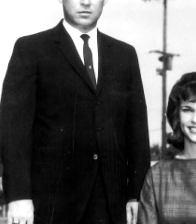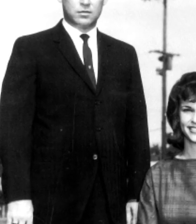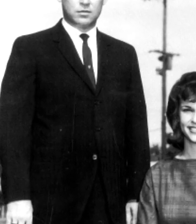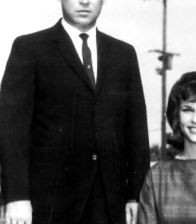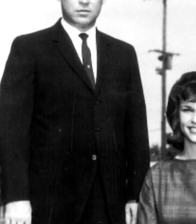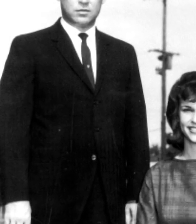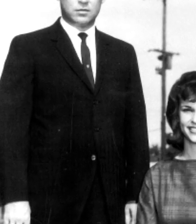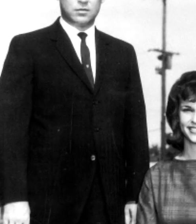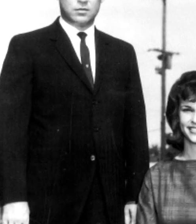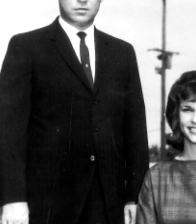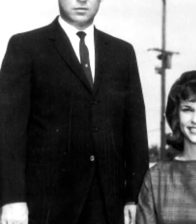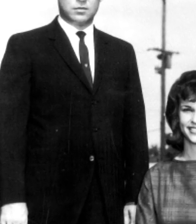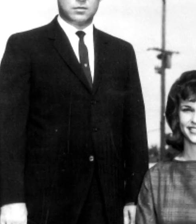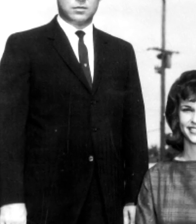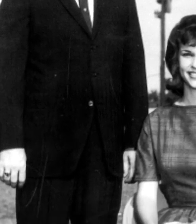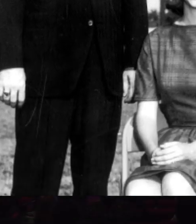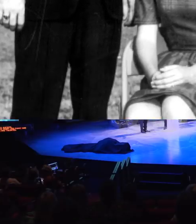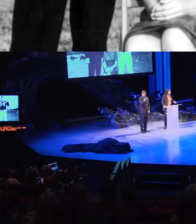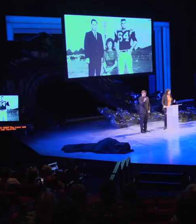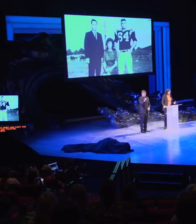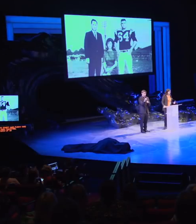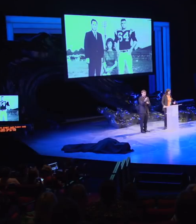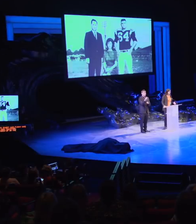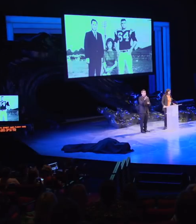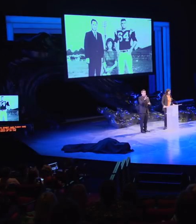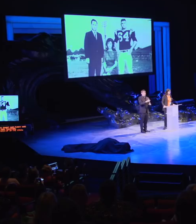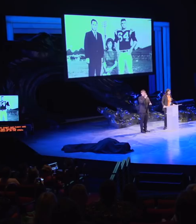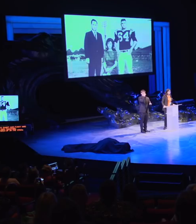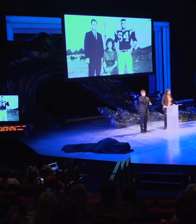She grew up in the 1950s and her dream was to compete